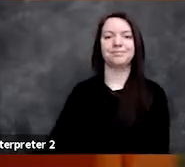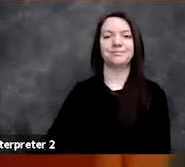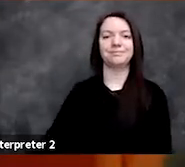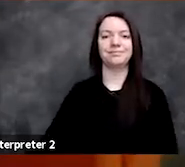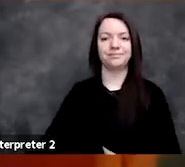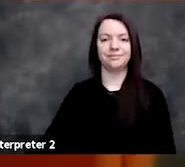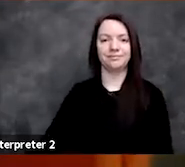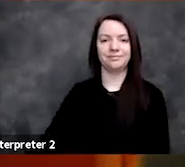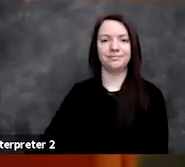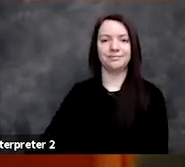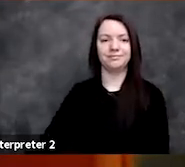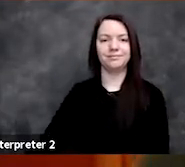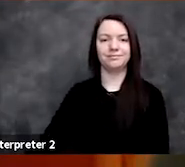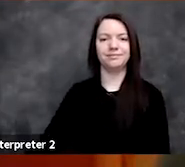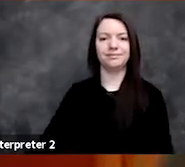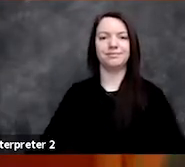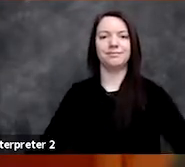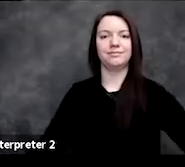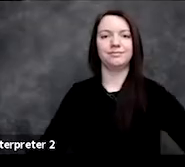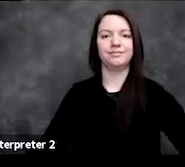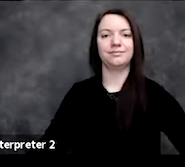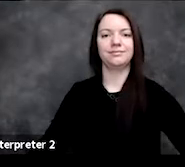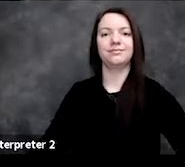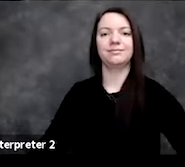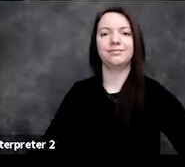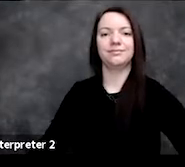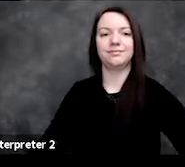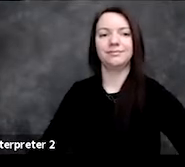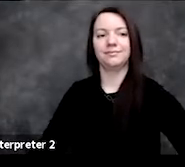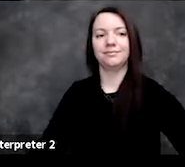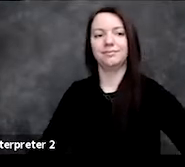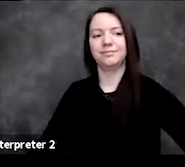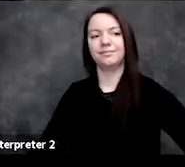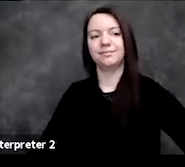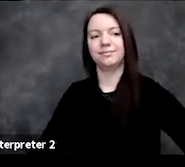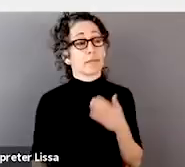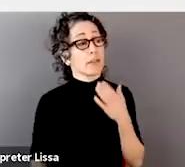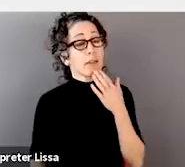roll in from the audience. All right. - Thank you, Grace, and thank you for having me here,